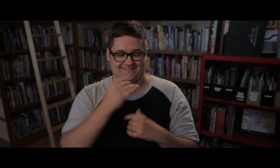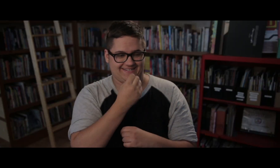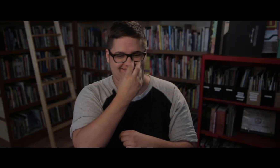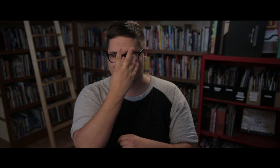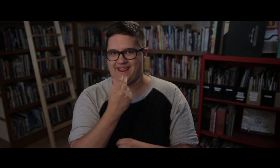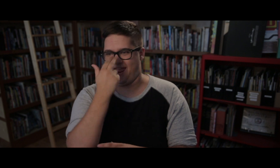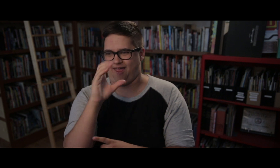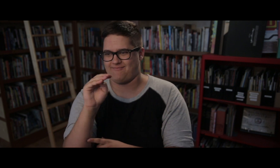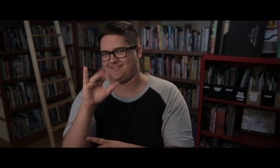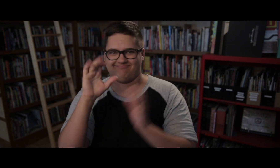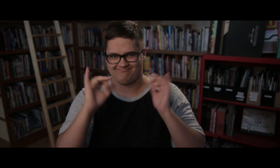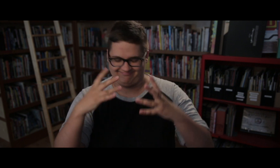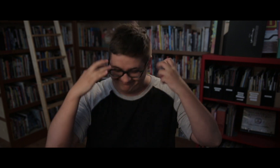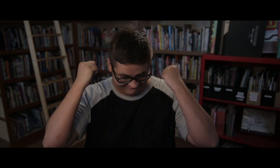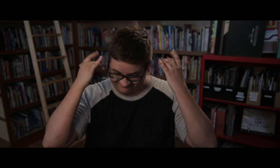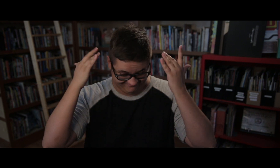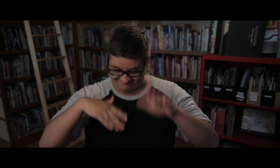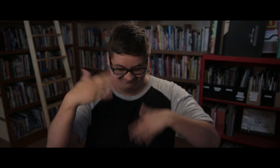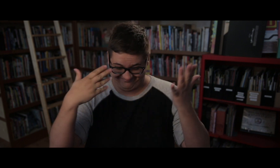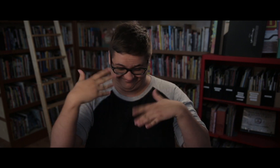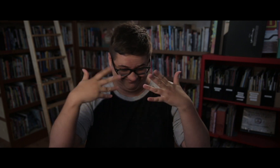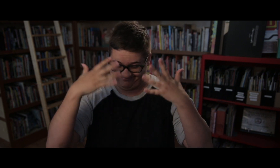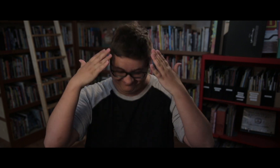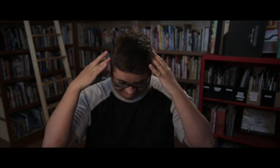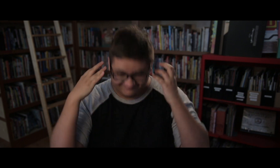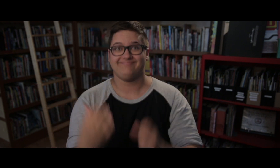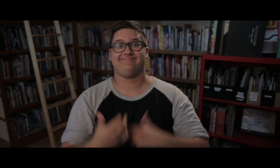Eat, sleep, comics – story of my life!